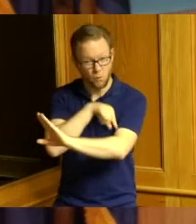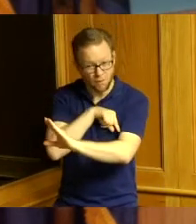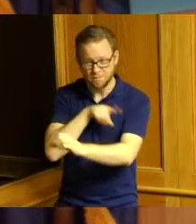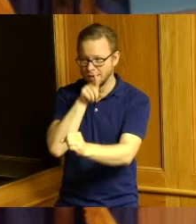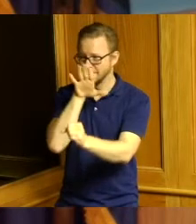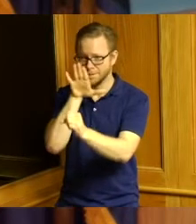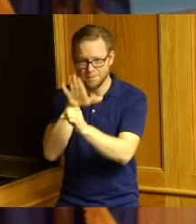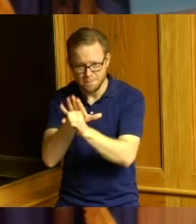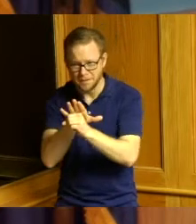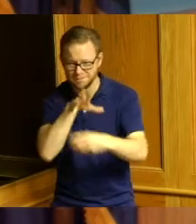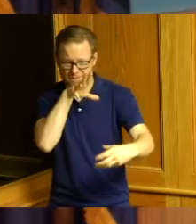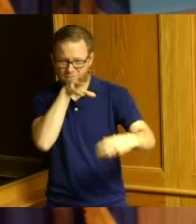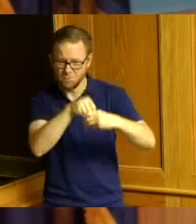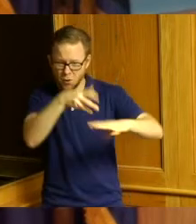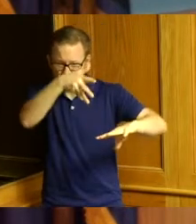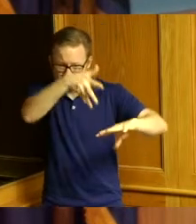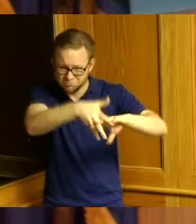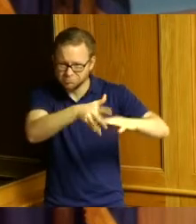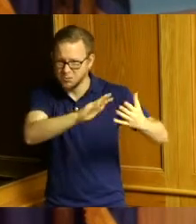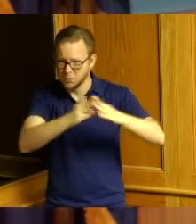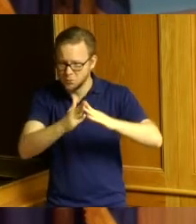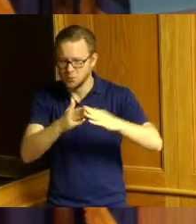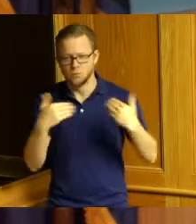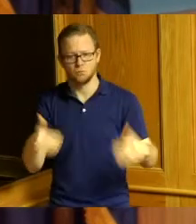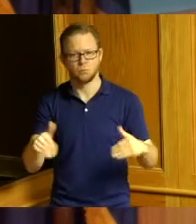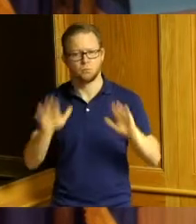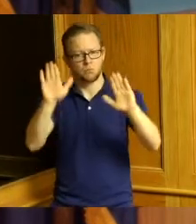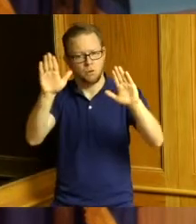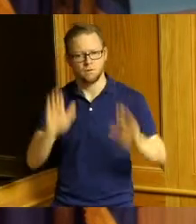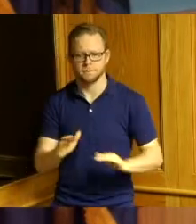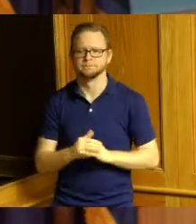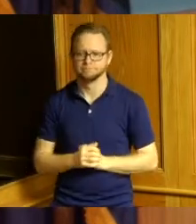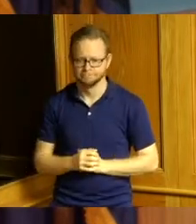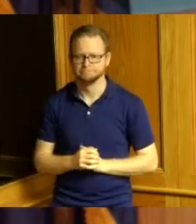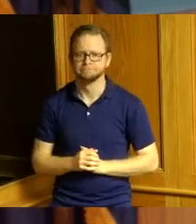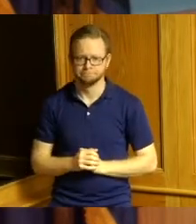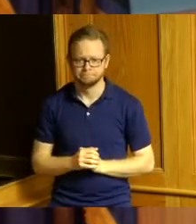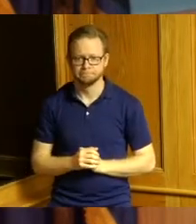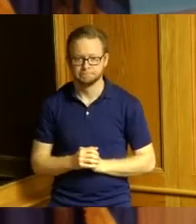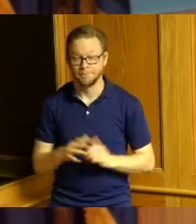to the community I think is a great thing so I'm excited for I don't want to say get started